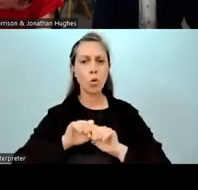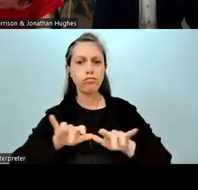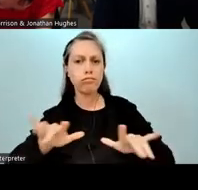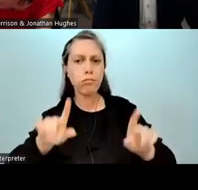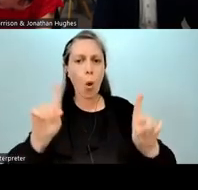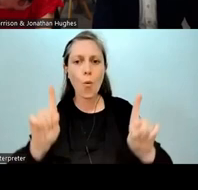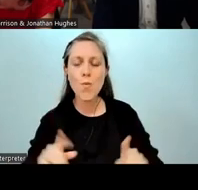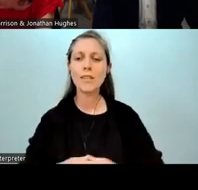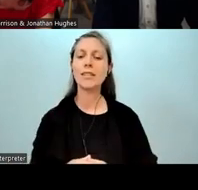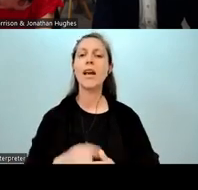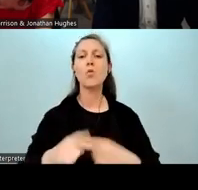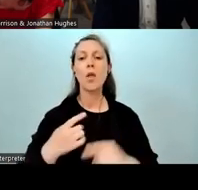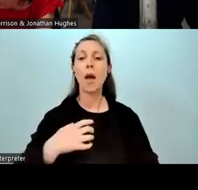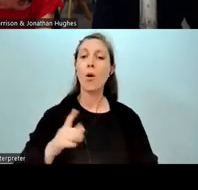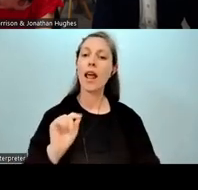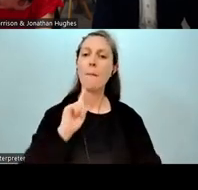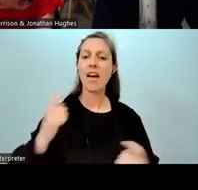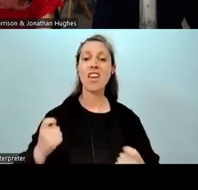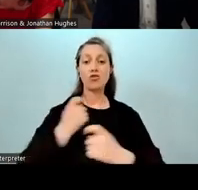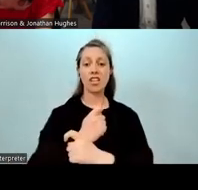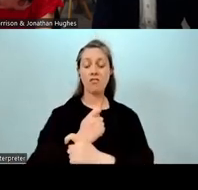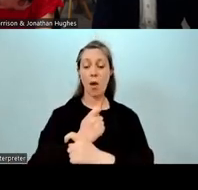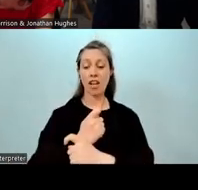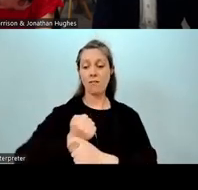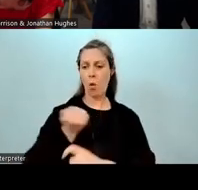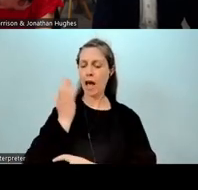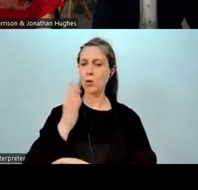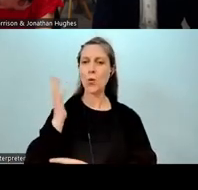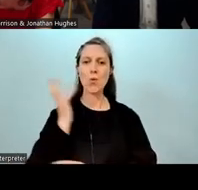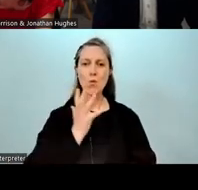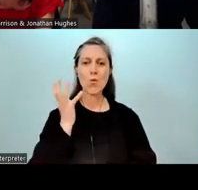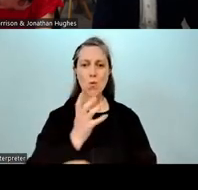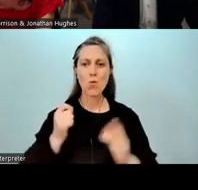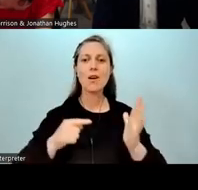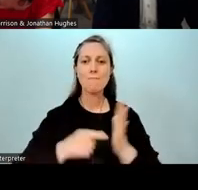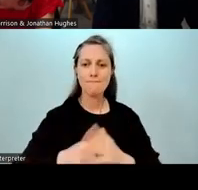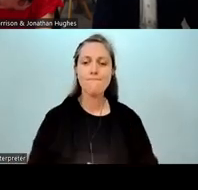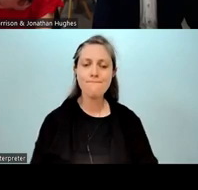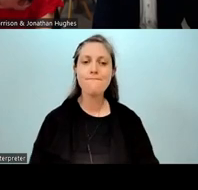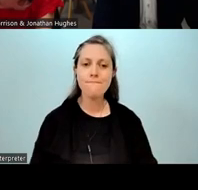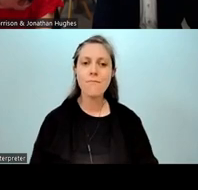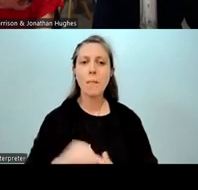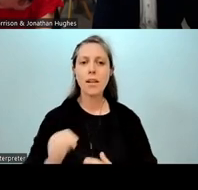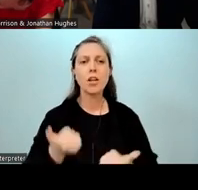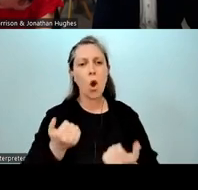But the transformation as a school has been quite significant as well. But just have a good understanding of both worlds,